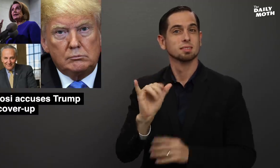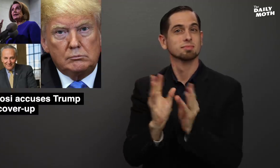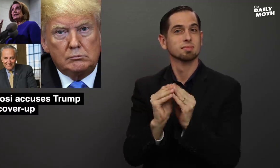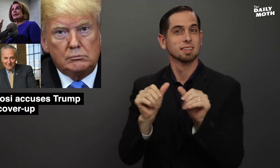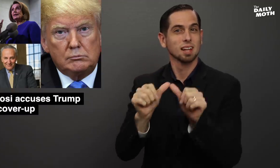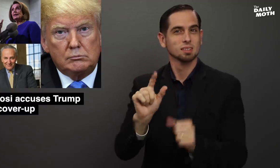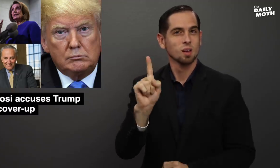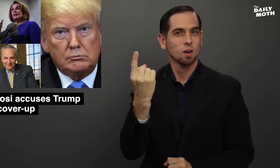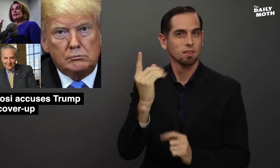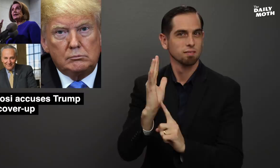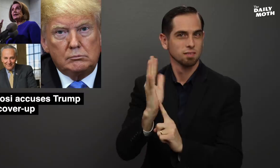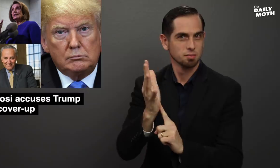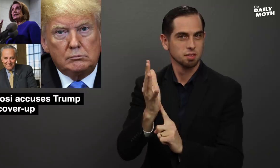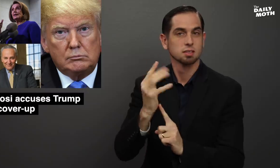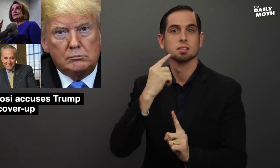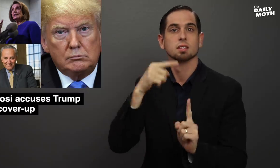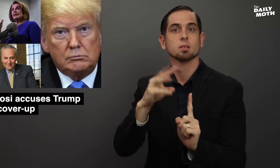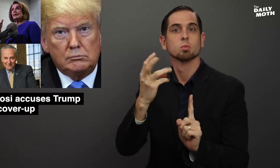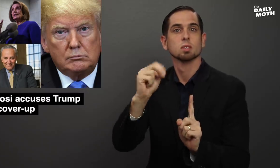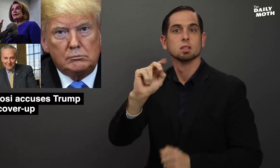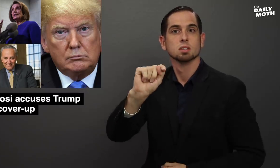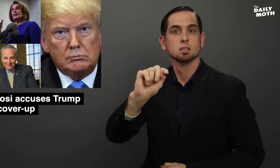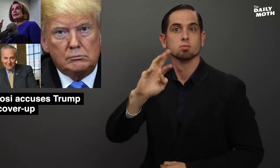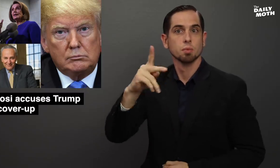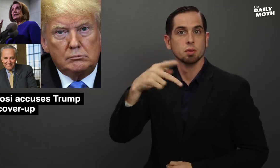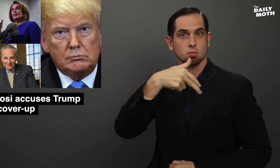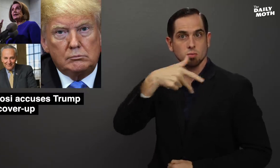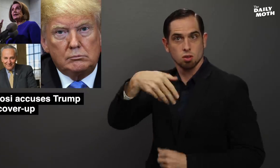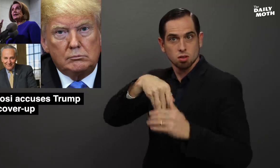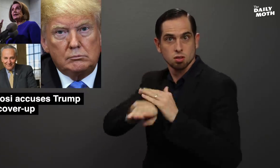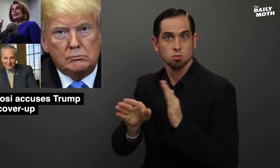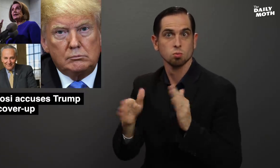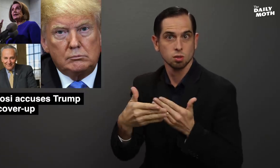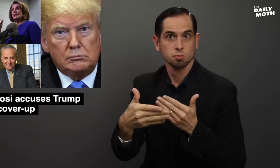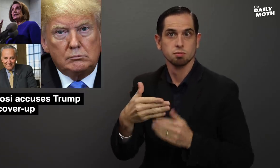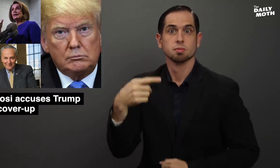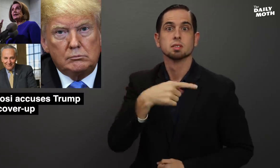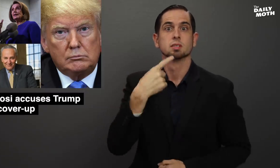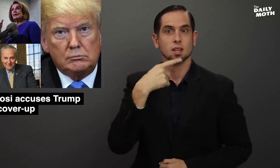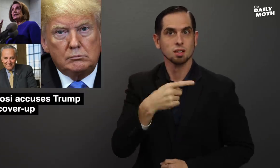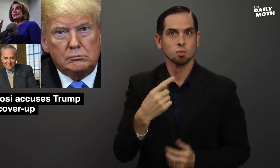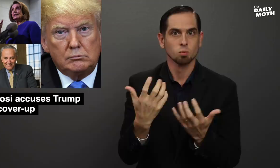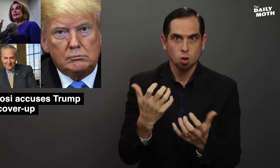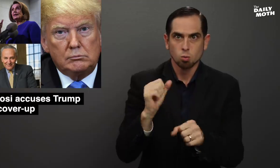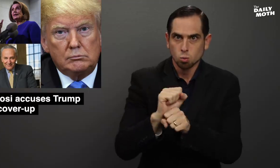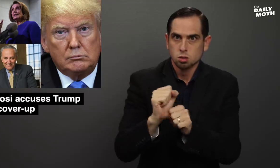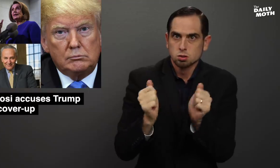it lasted only five minutes. When Trump walked in the room, he said he wanted to work